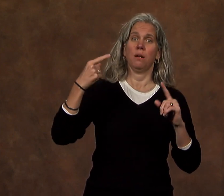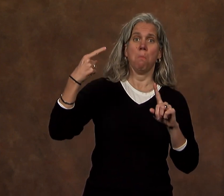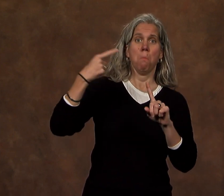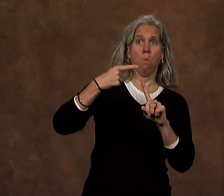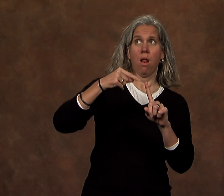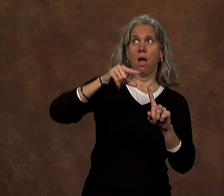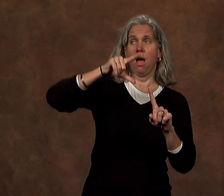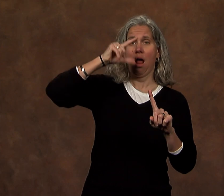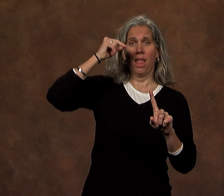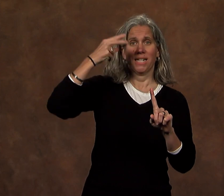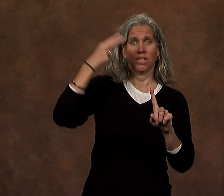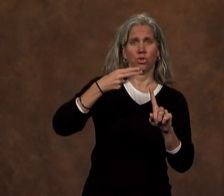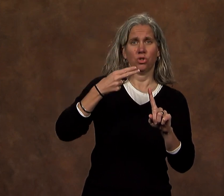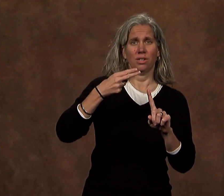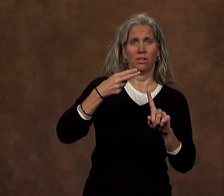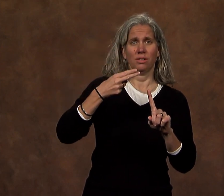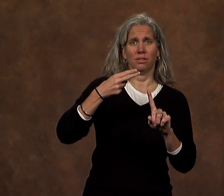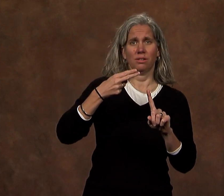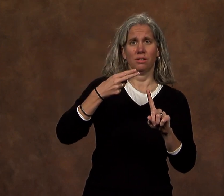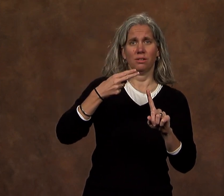at this juncture in Gallaudet's journey,